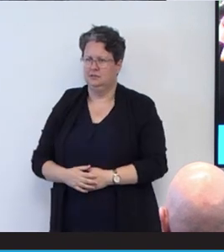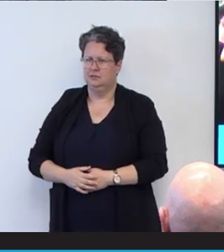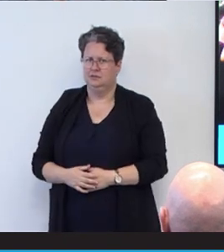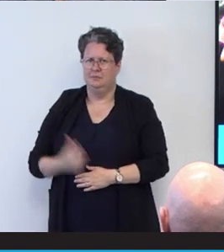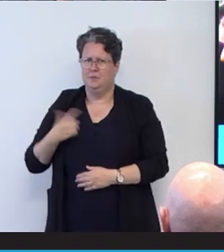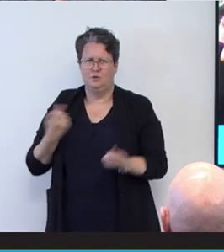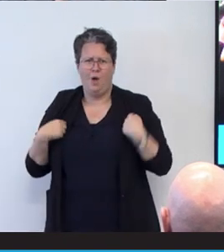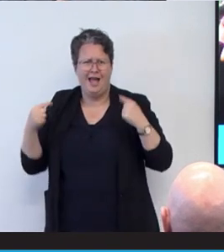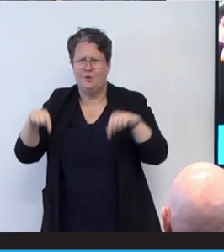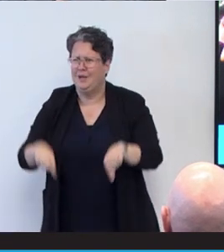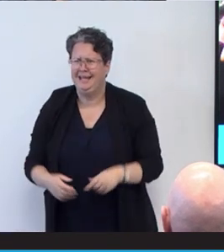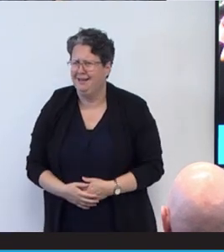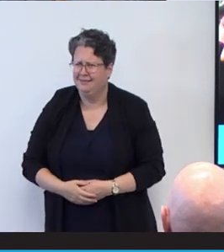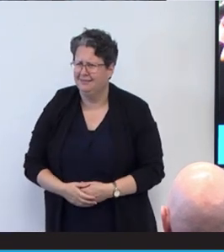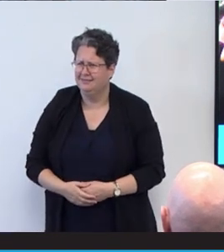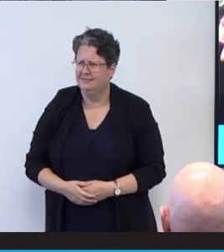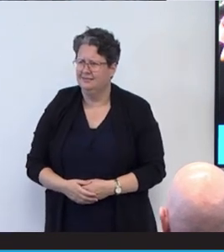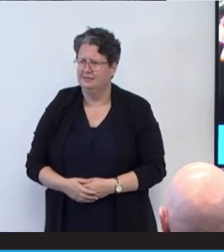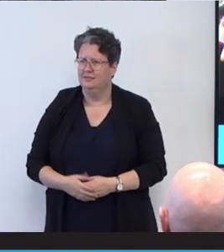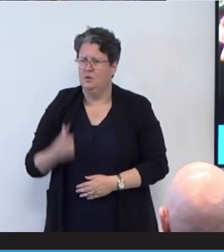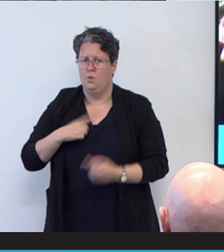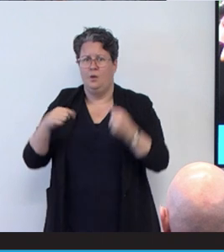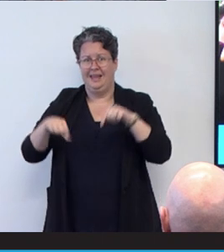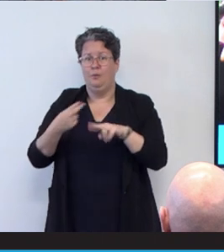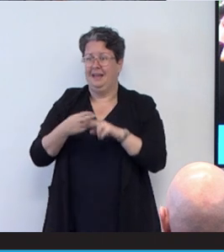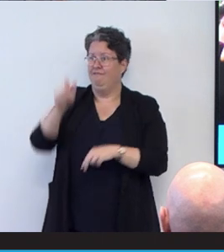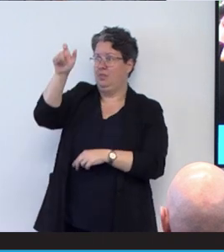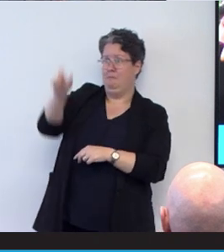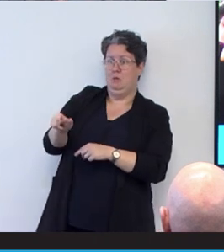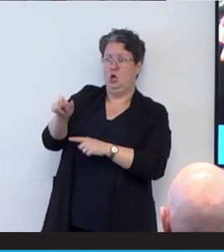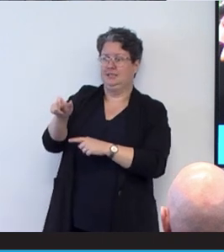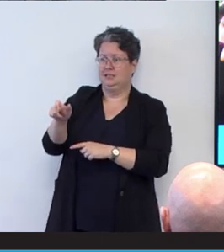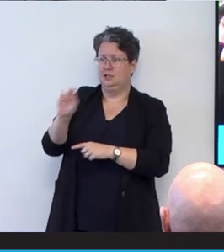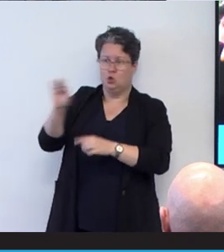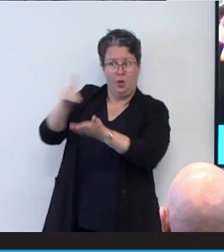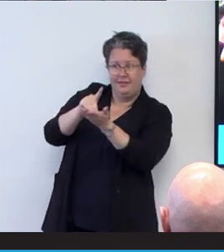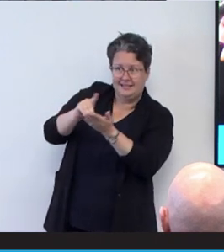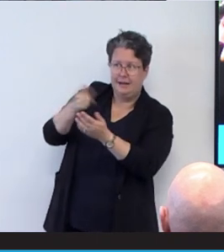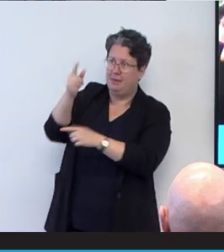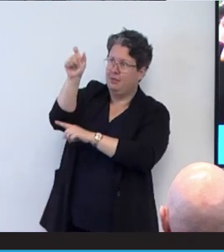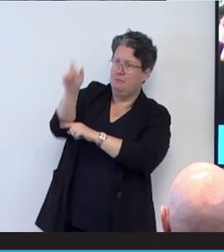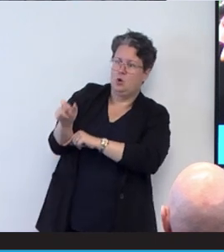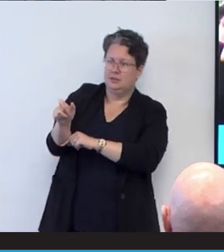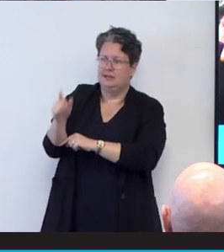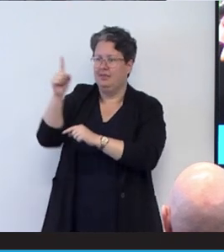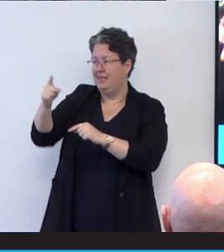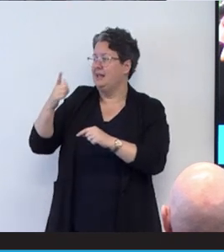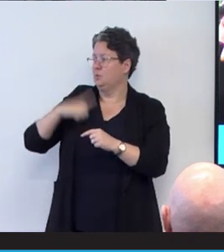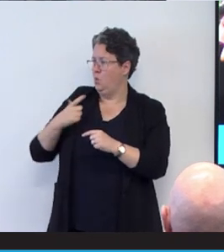here? We're here for the person. They are the purpose of our efforts and work all